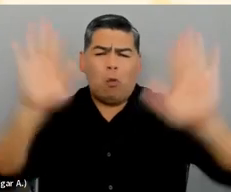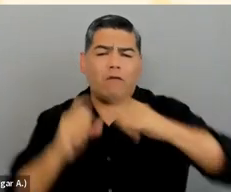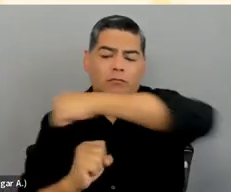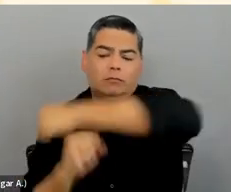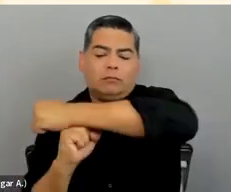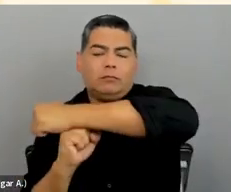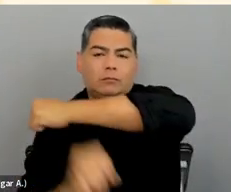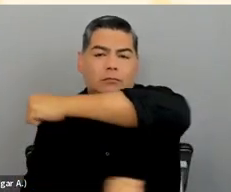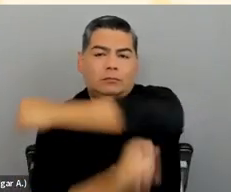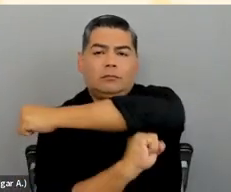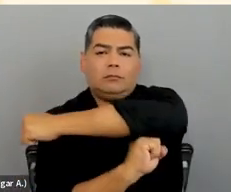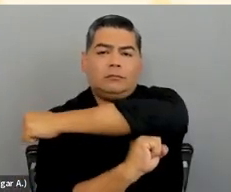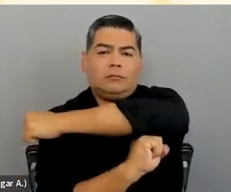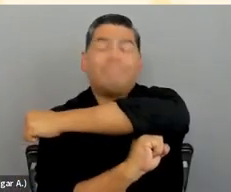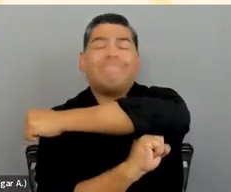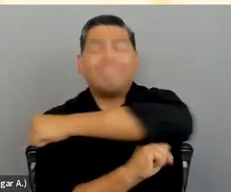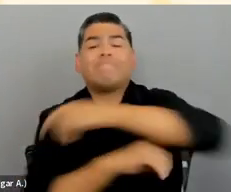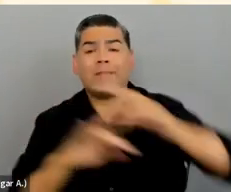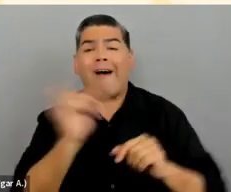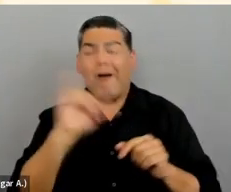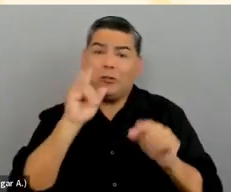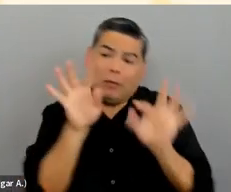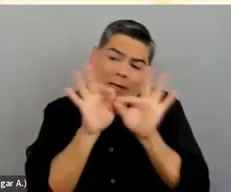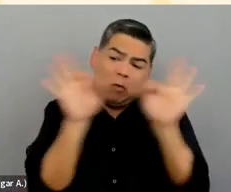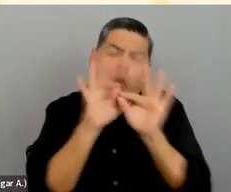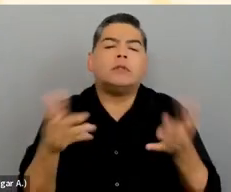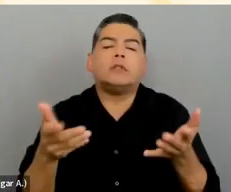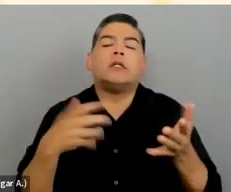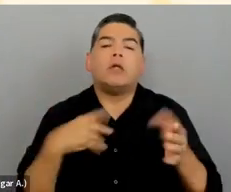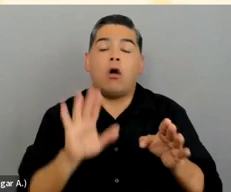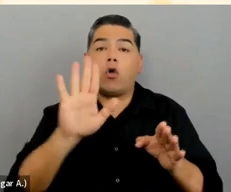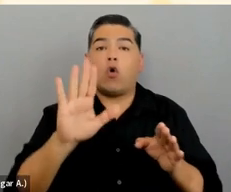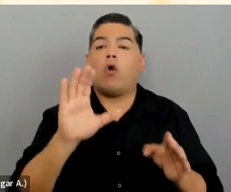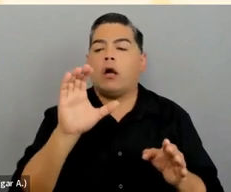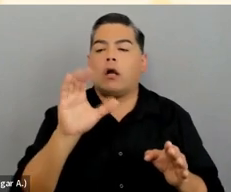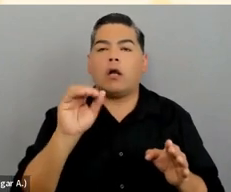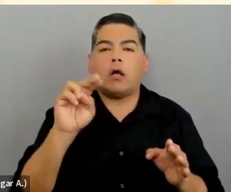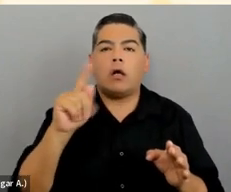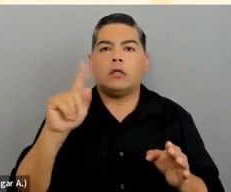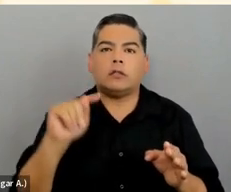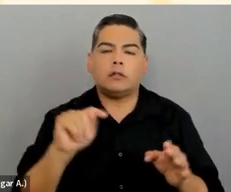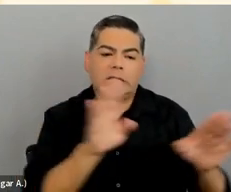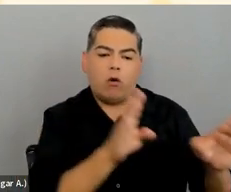It's also important to organize your content. Your learning content might be in a Learning Management System;